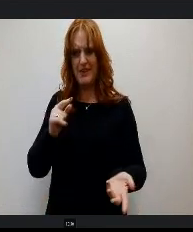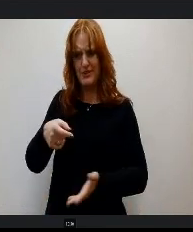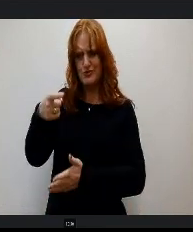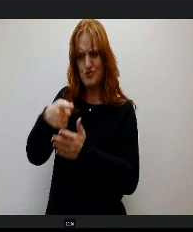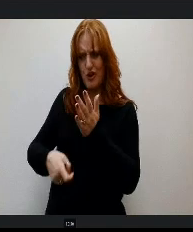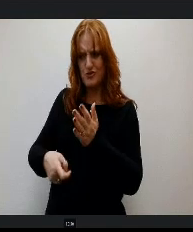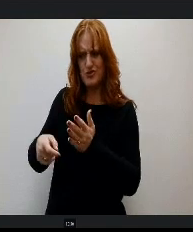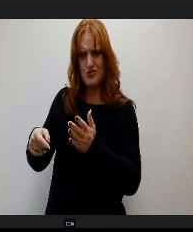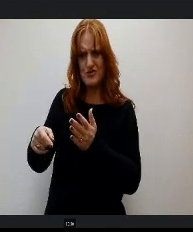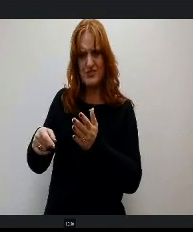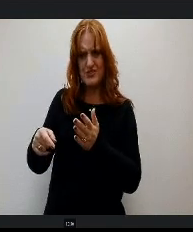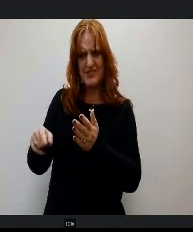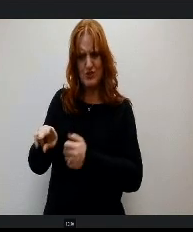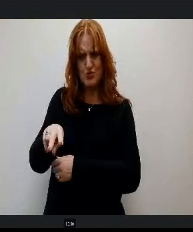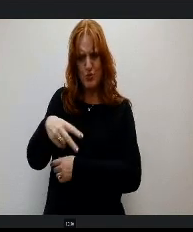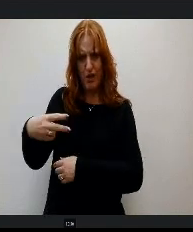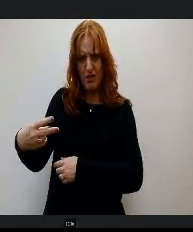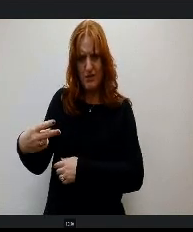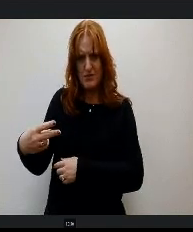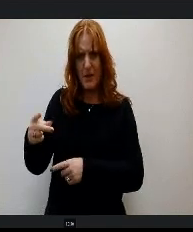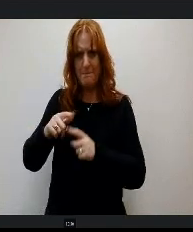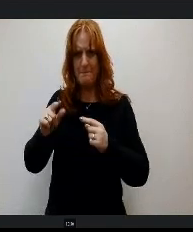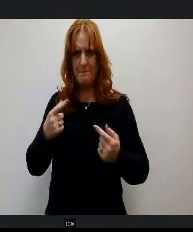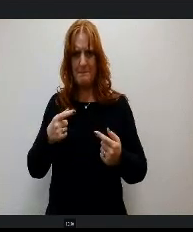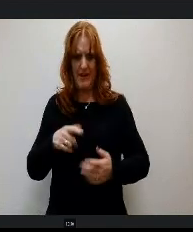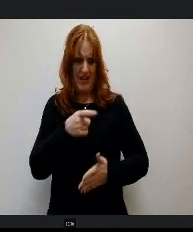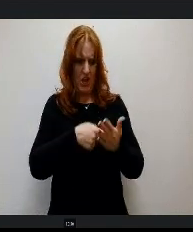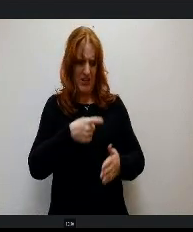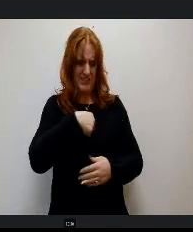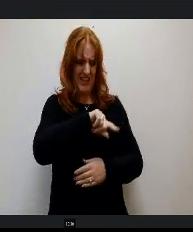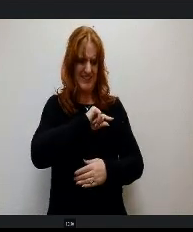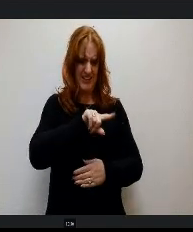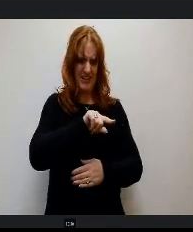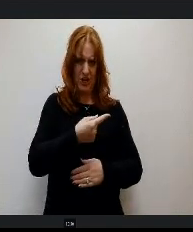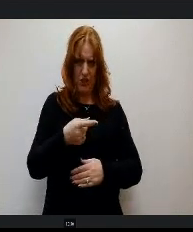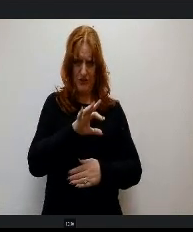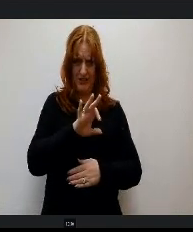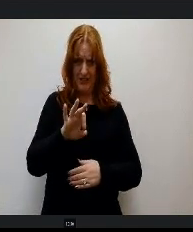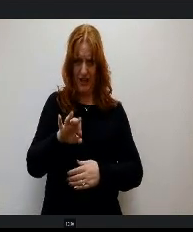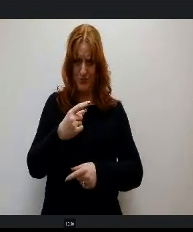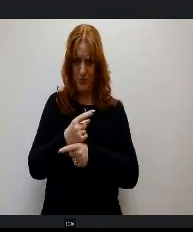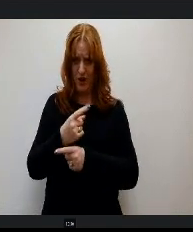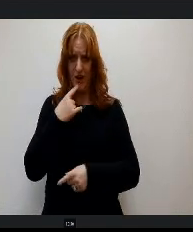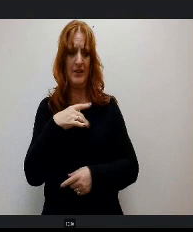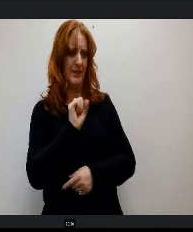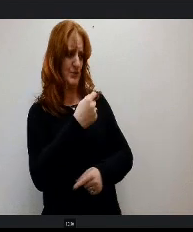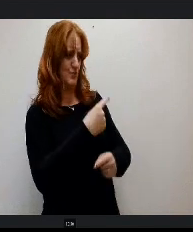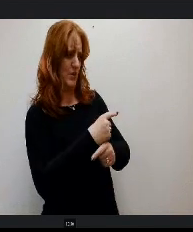$2.00 but the card cost us $1.99, is that right t? That's correct. OK, so we're essentially making a